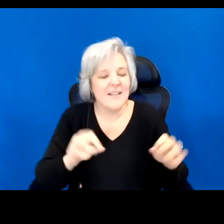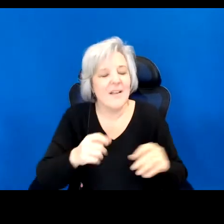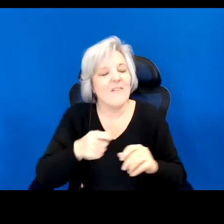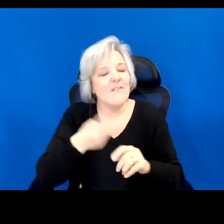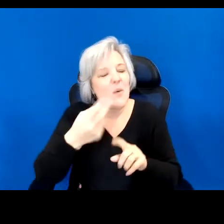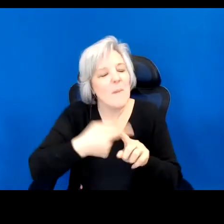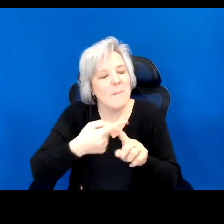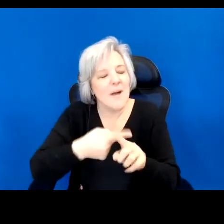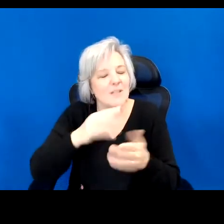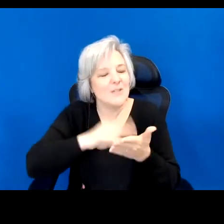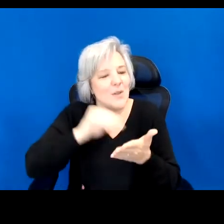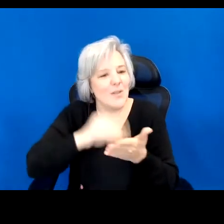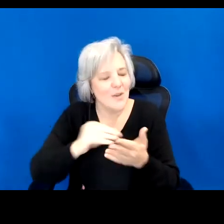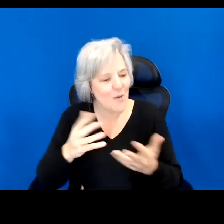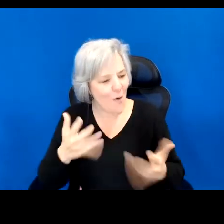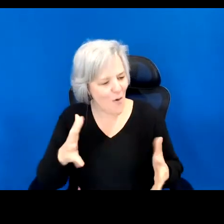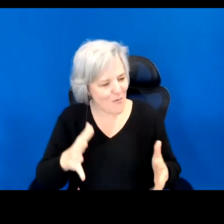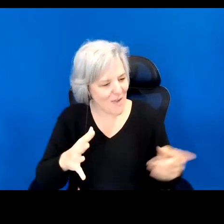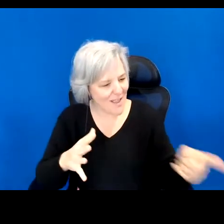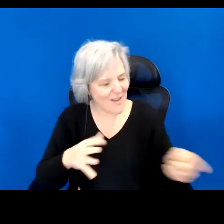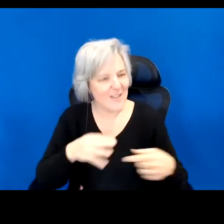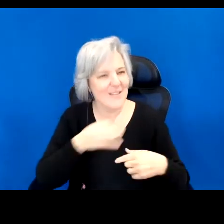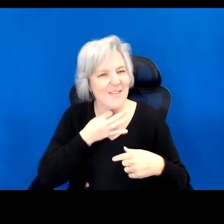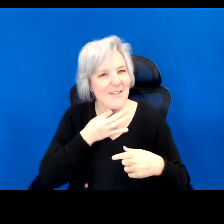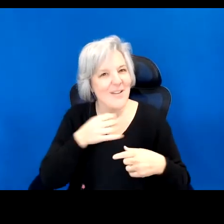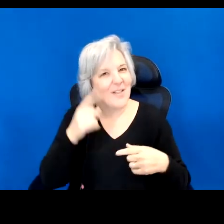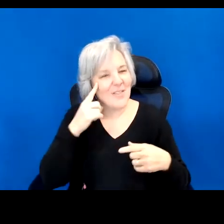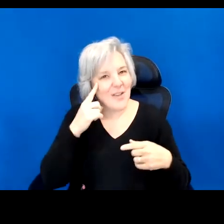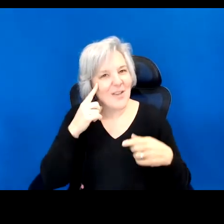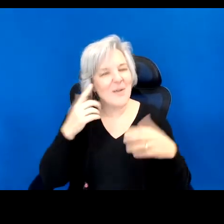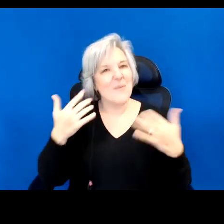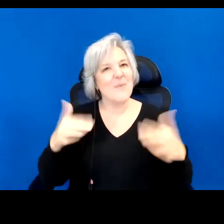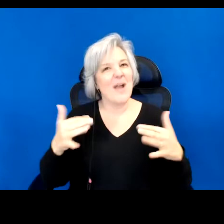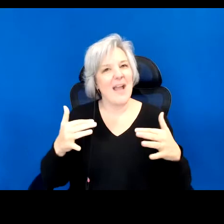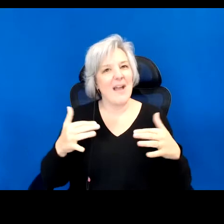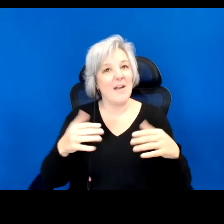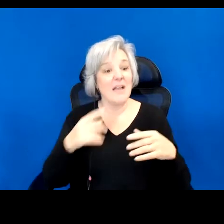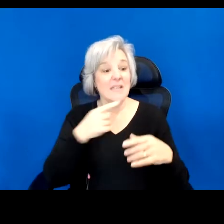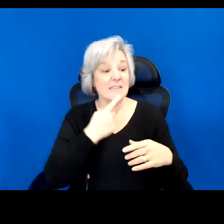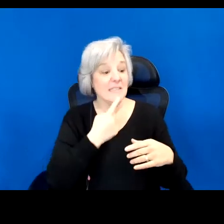you are already immersed in a top down history that tells you Black folks became free through